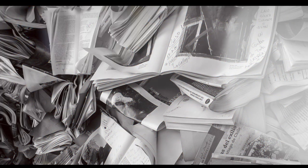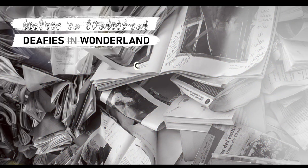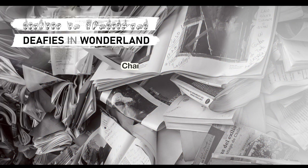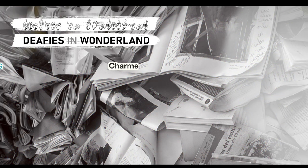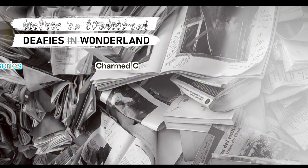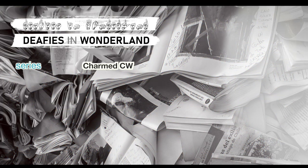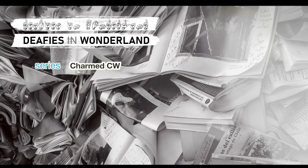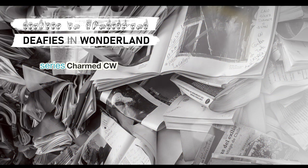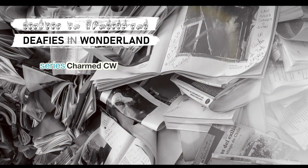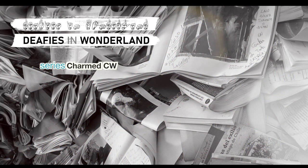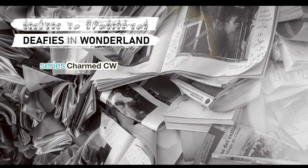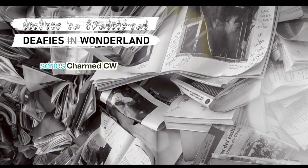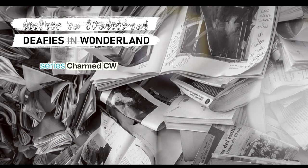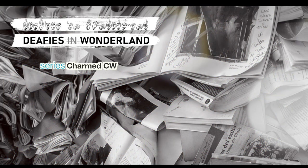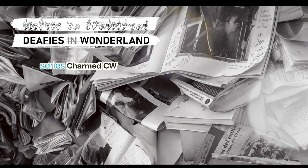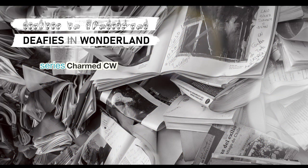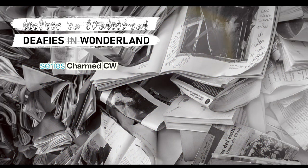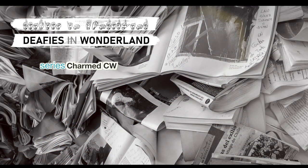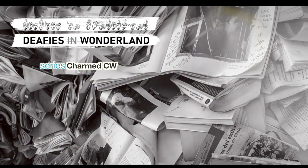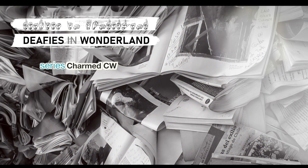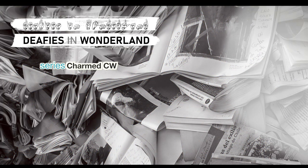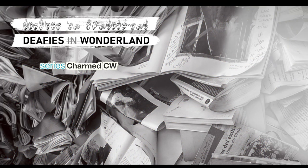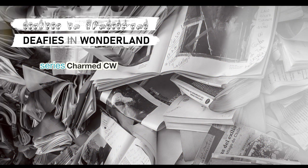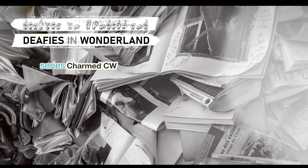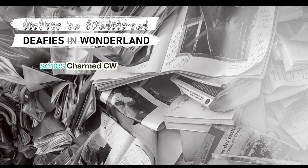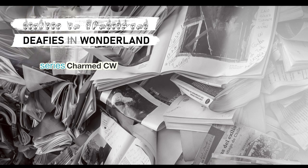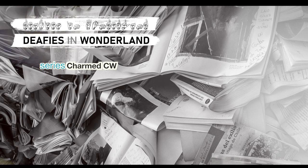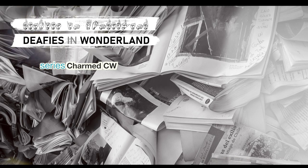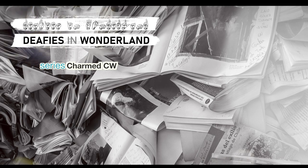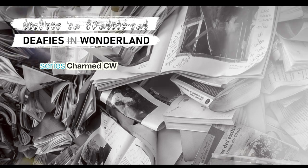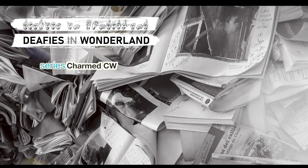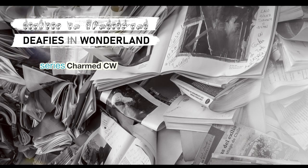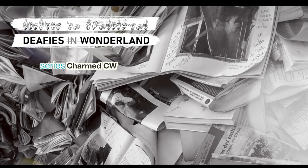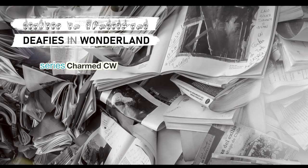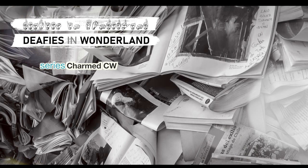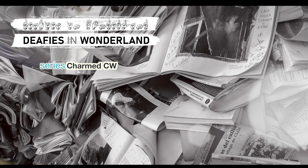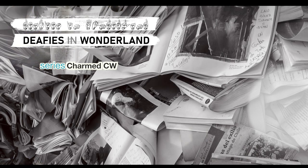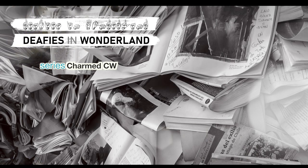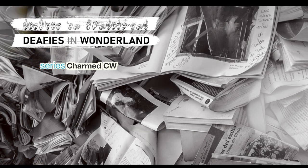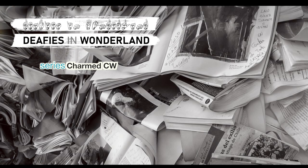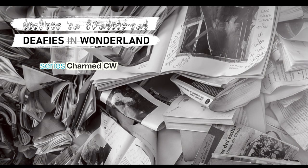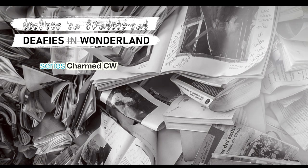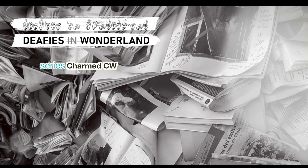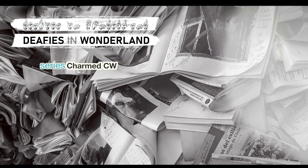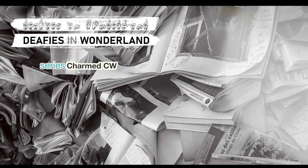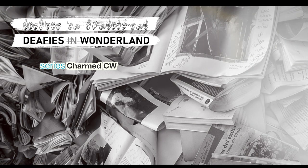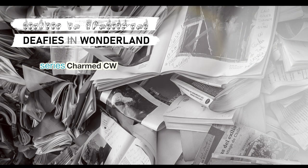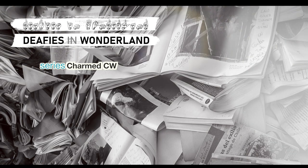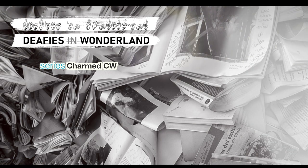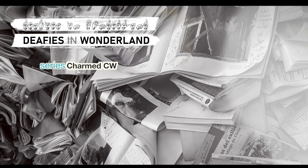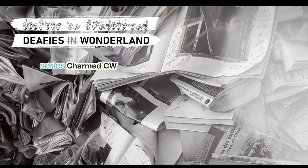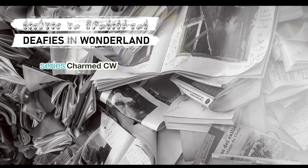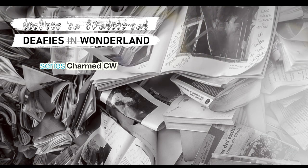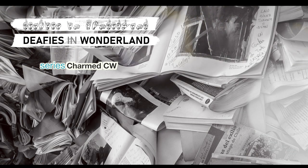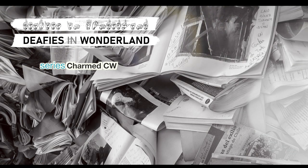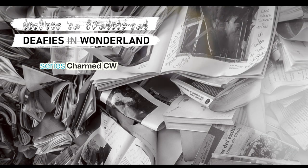OUT OF MY SHELL sung by Marcel. You made me come out of my shell, Shelly